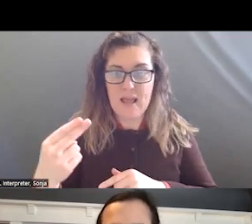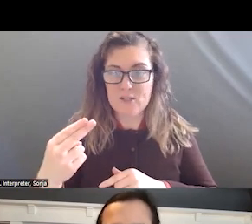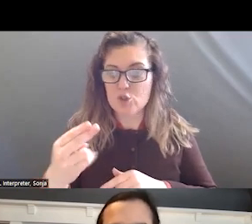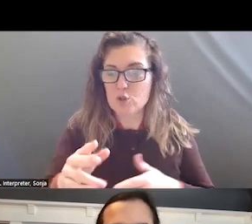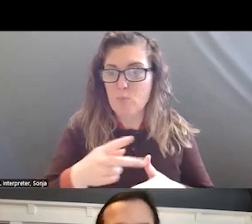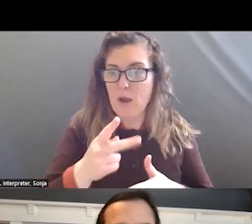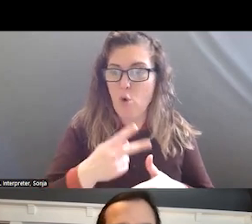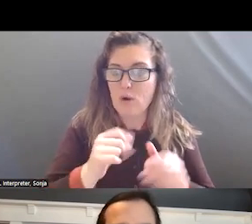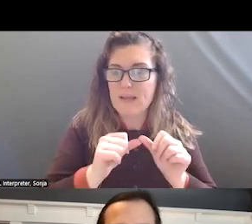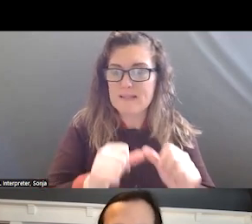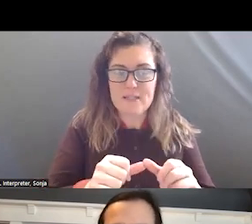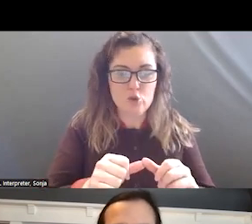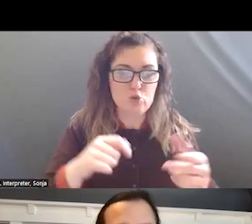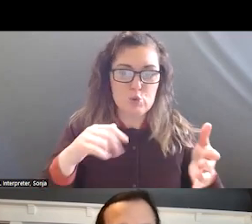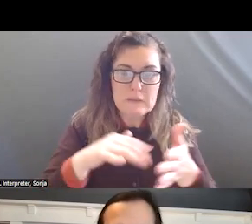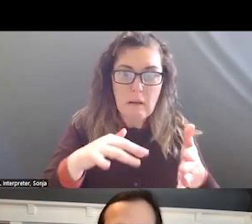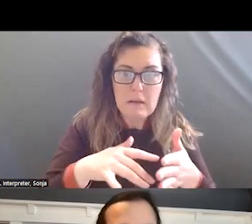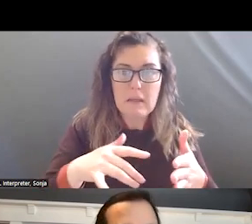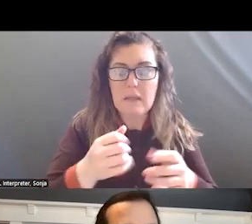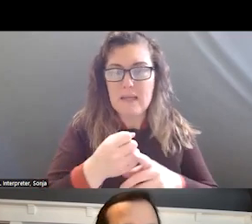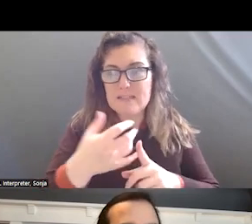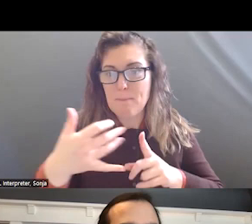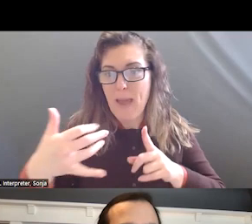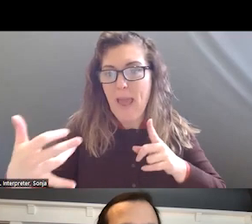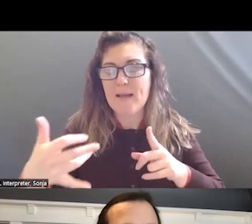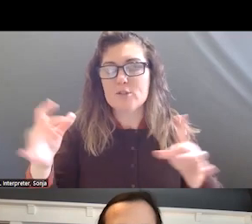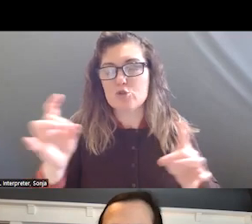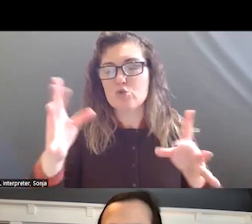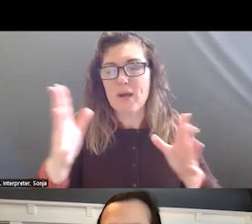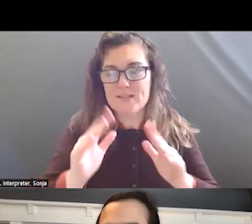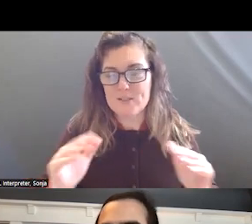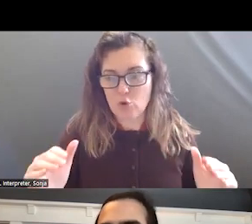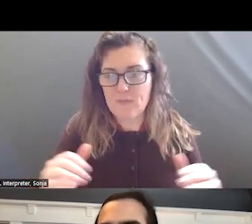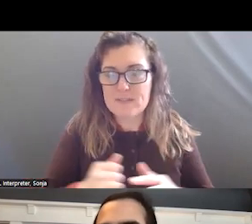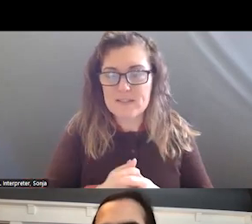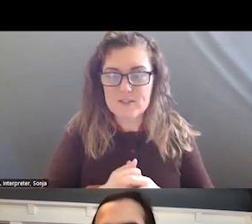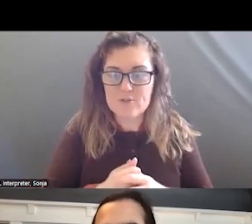EXPAND THE CRISIS SERVICES. SO I WANT TO DO HIGHLIGHT THAT